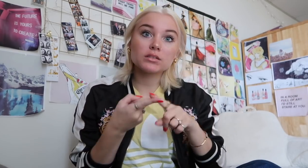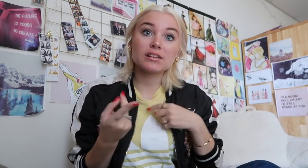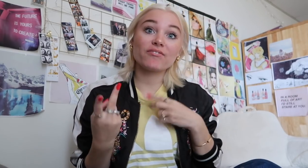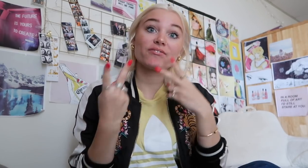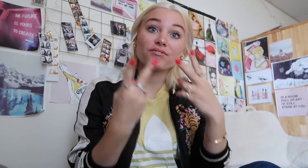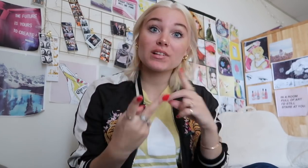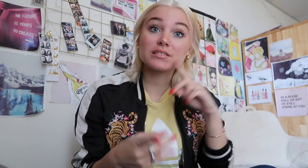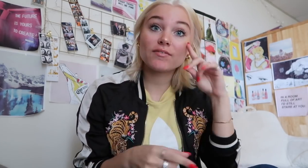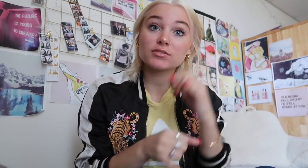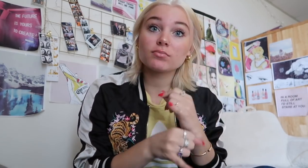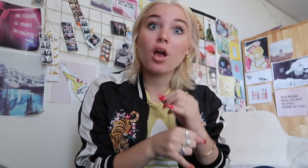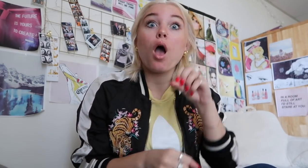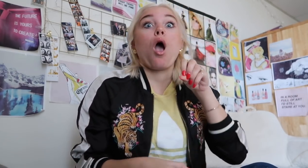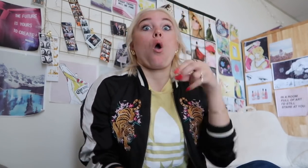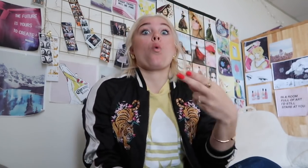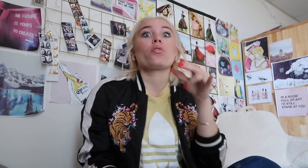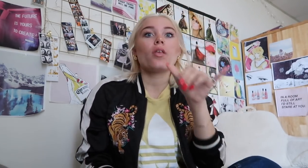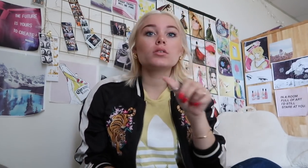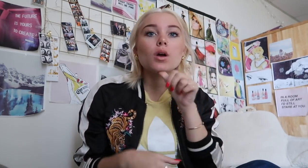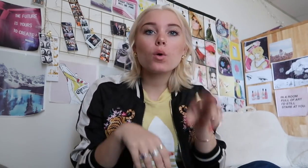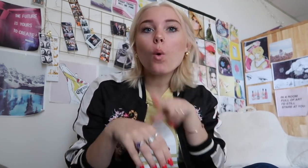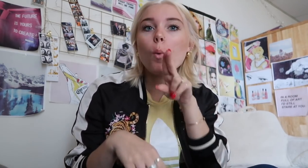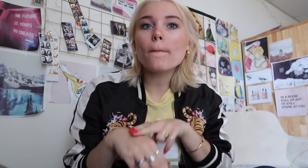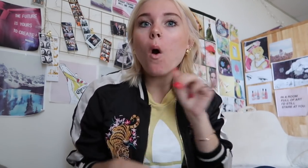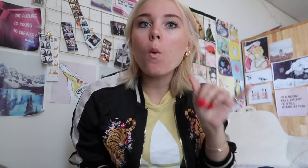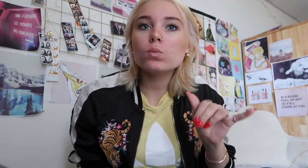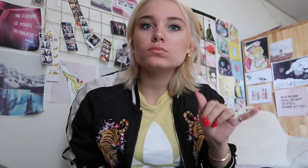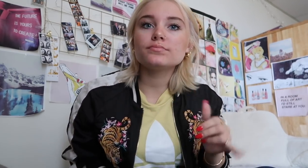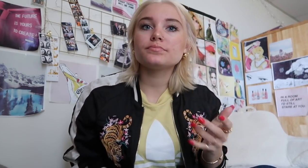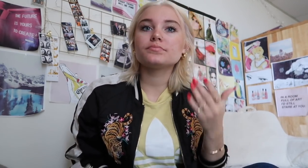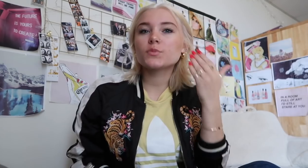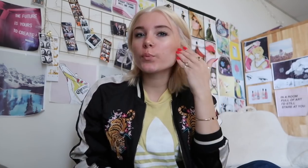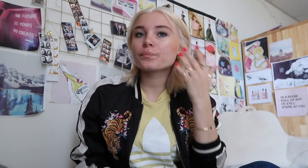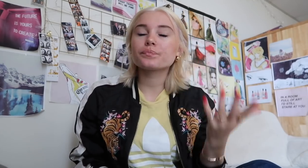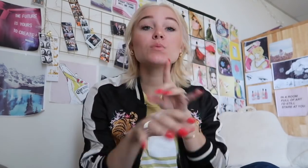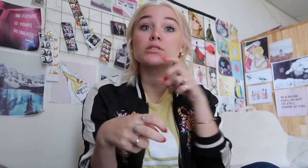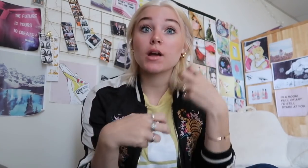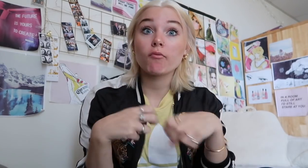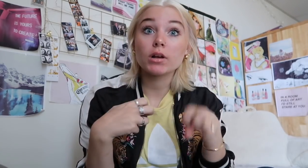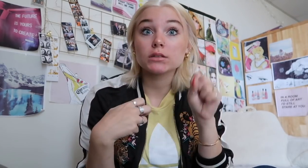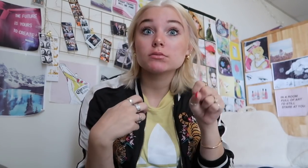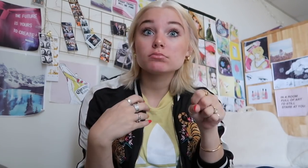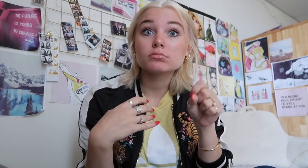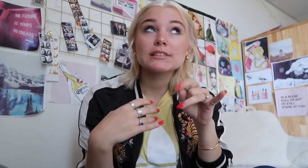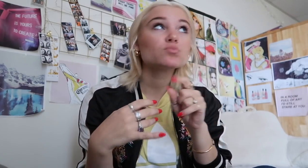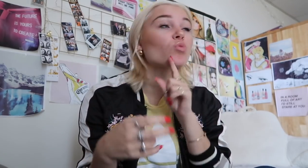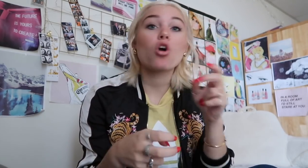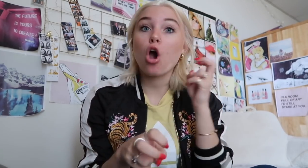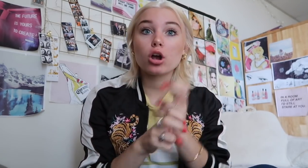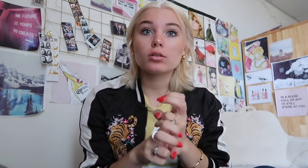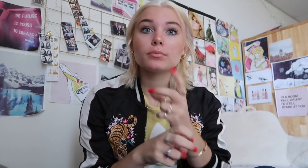until I went to deaf school and found out that was not normal yeah it was really hard